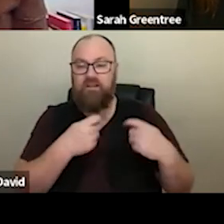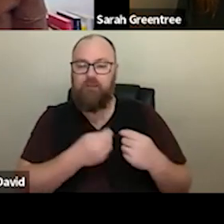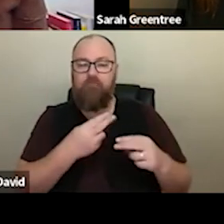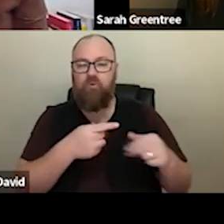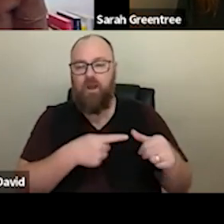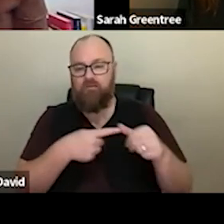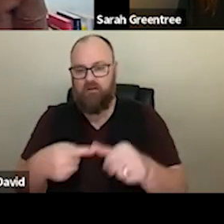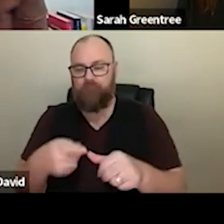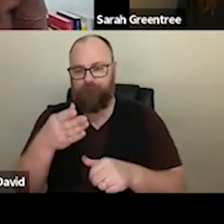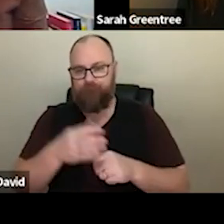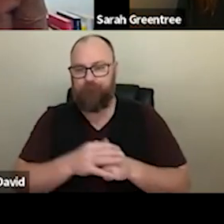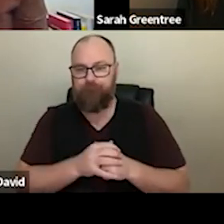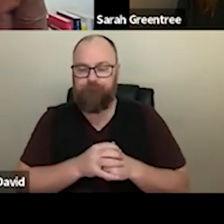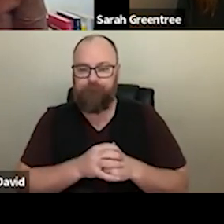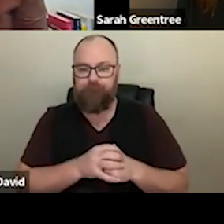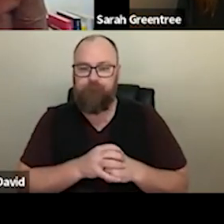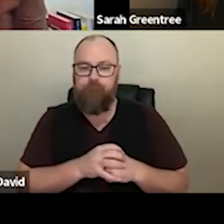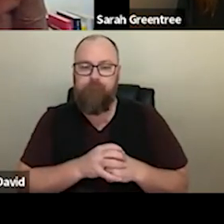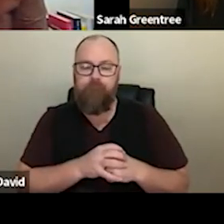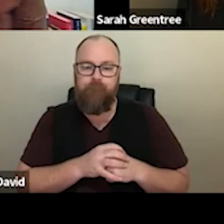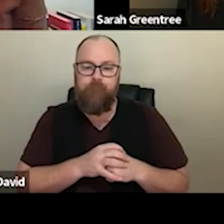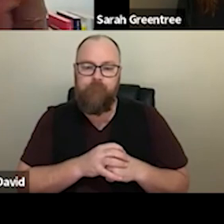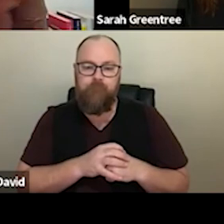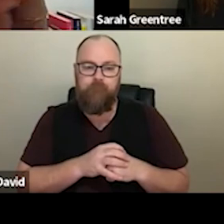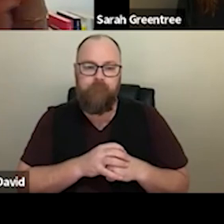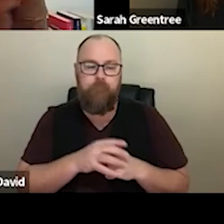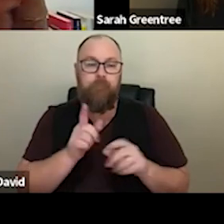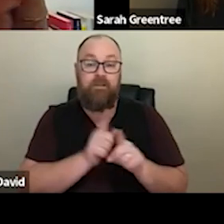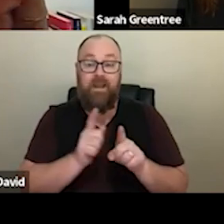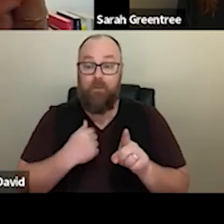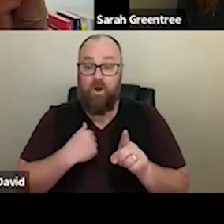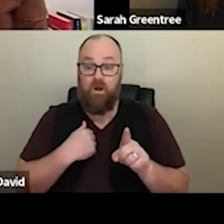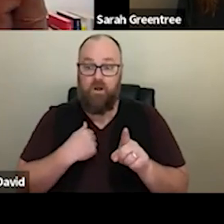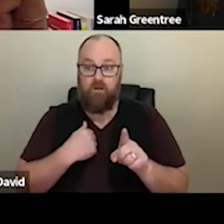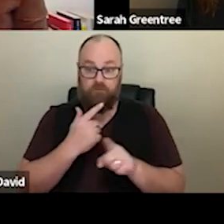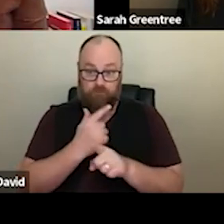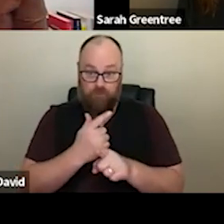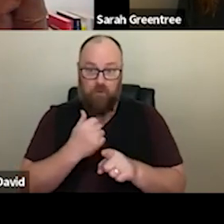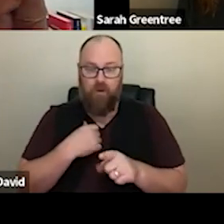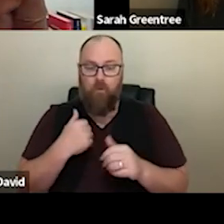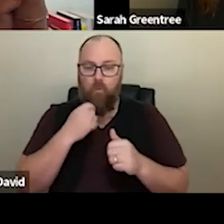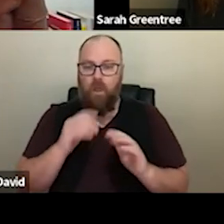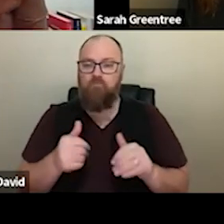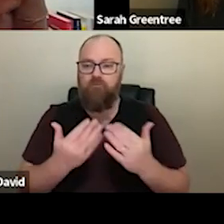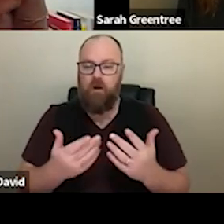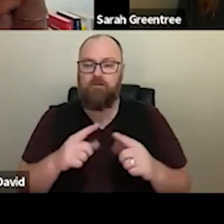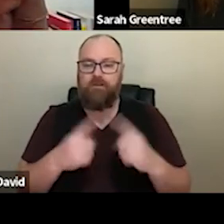an answer for you as well that's I mentioned we're also offering some other you as well. As I mentioned, we are also offering some other